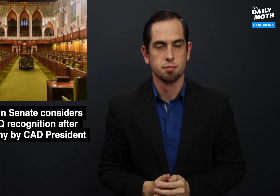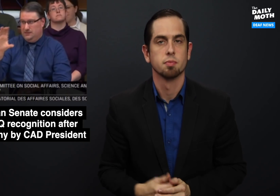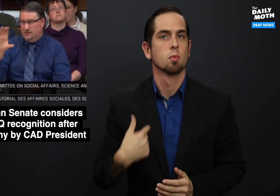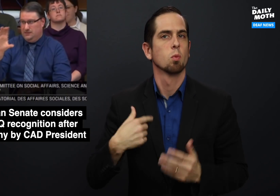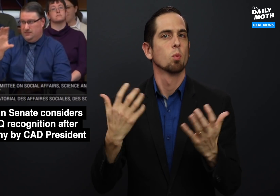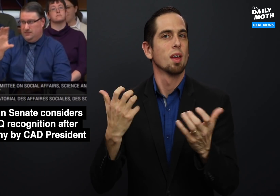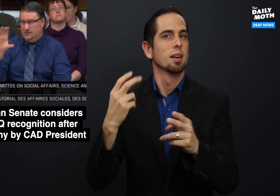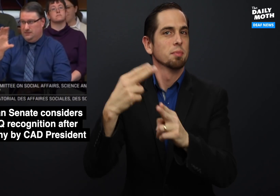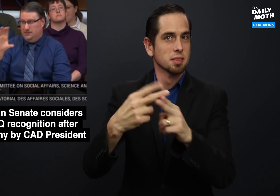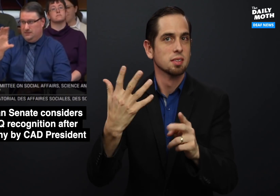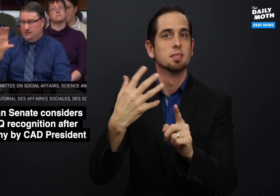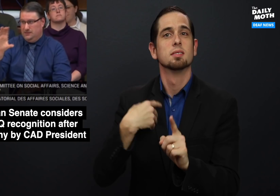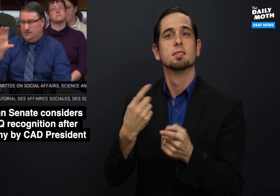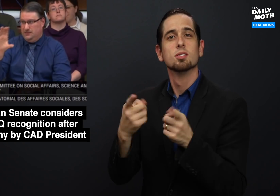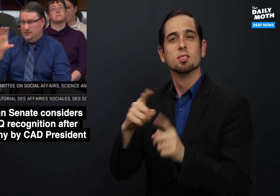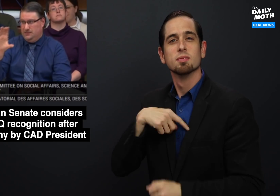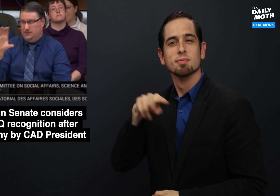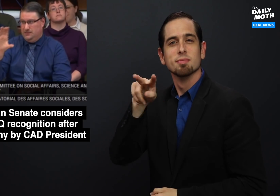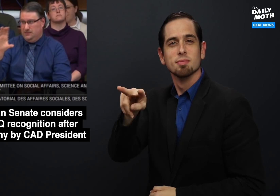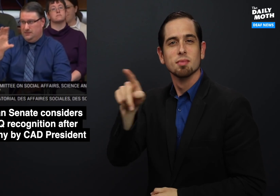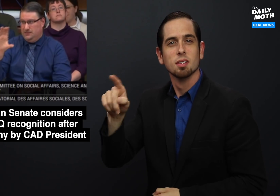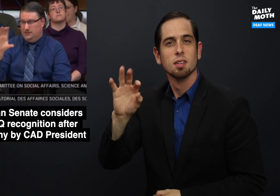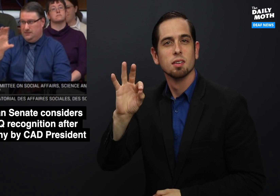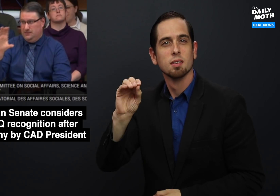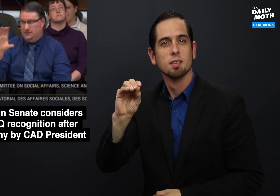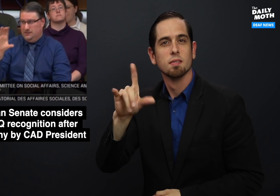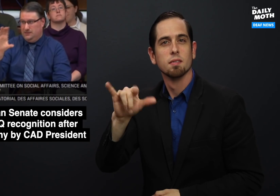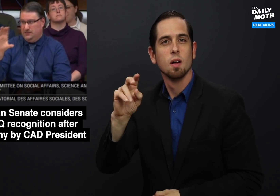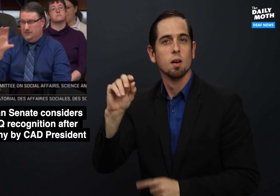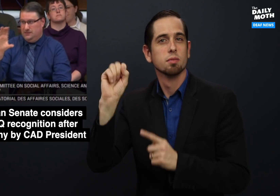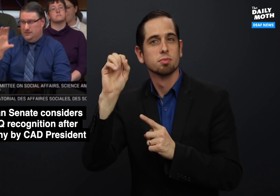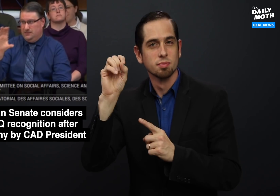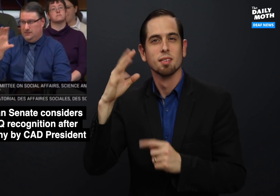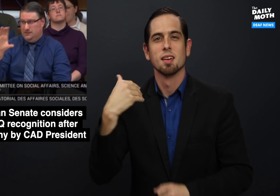I want to mention that during Folino's testimony,